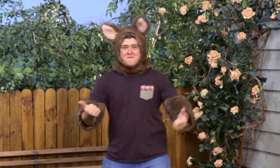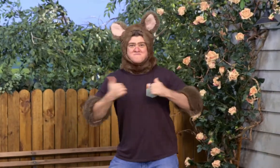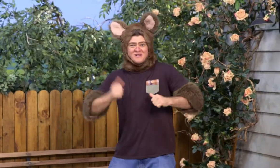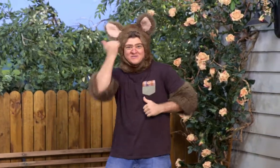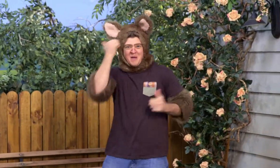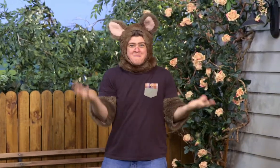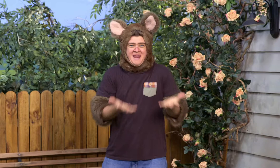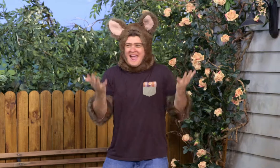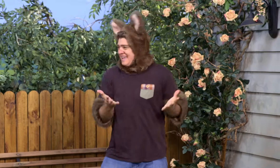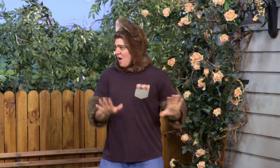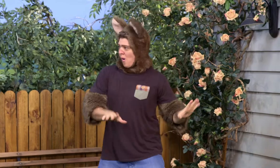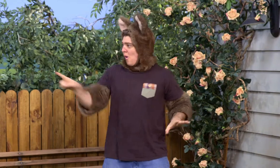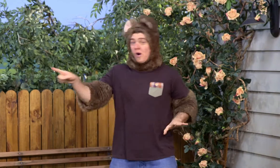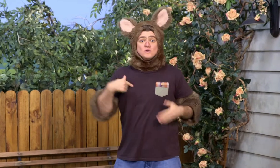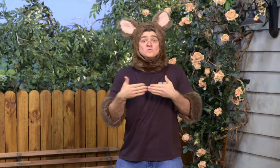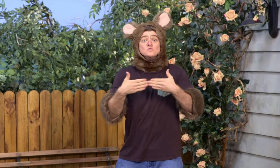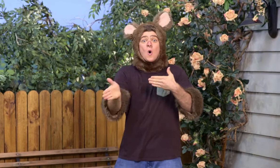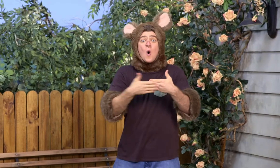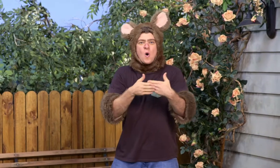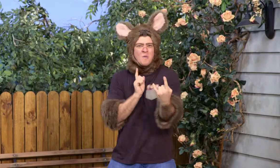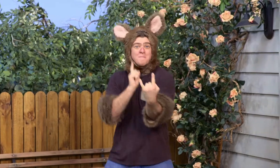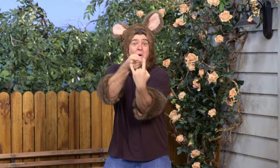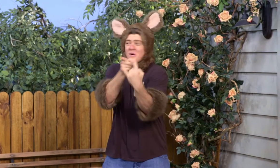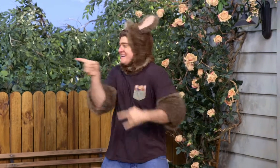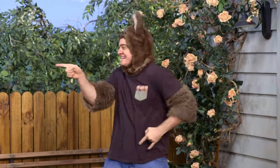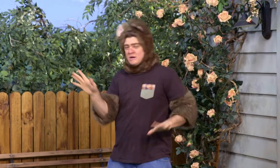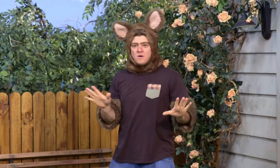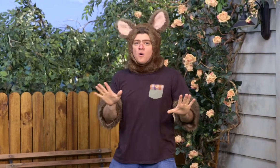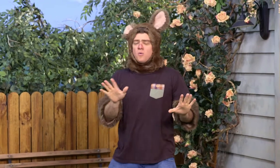Oh. I'm going to practise playing soccer. I'm going to use the door as a goal.